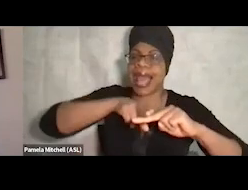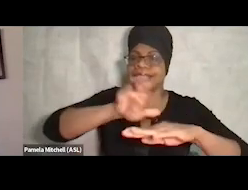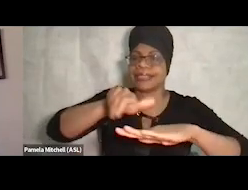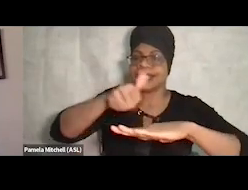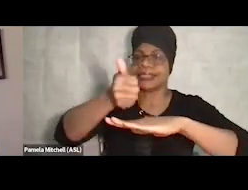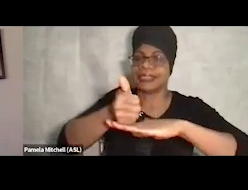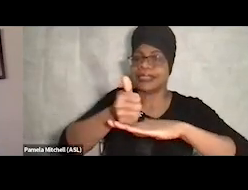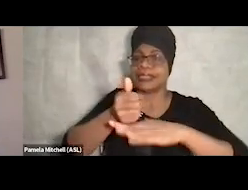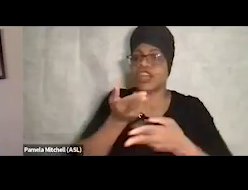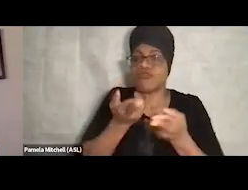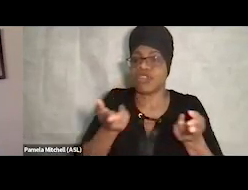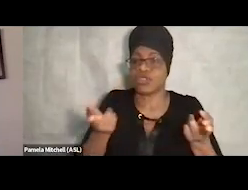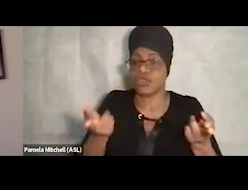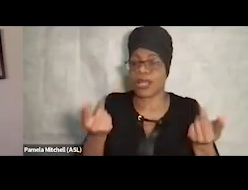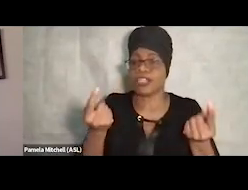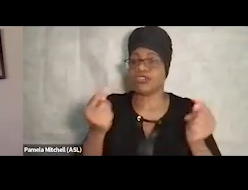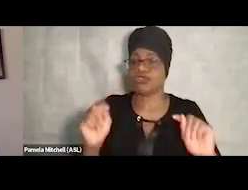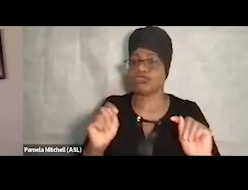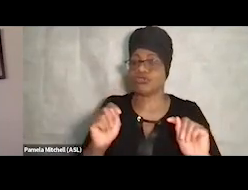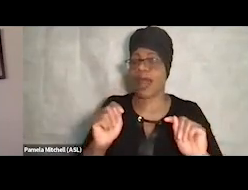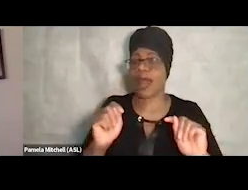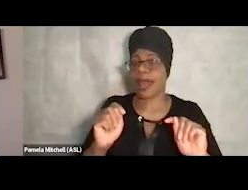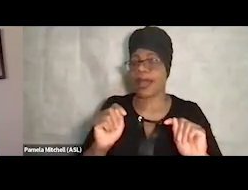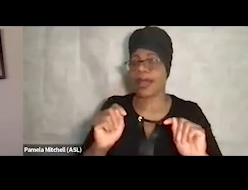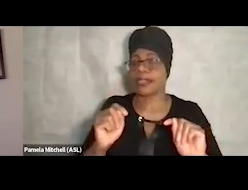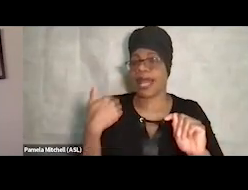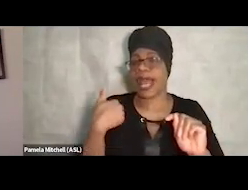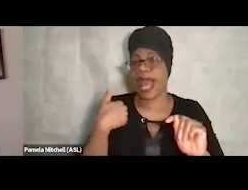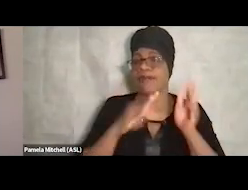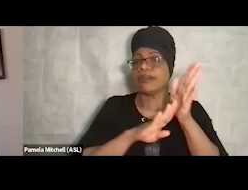and try to create a continuum with partnerships,